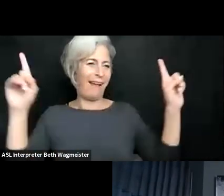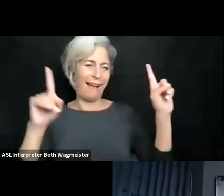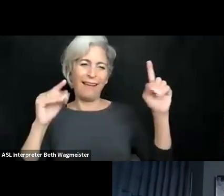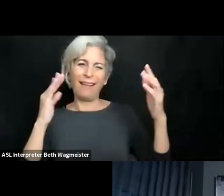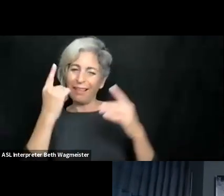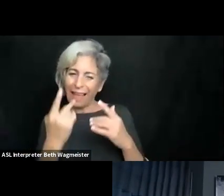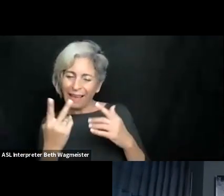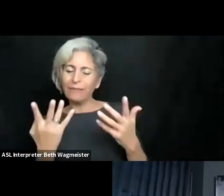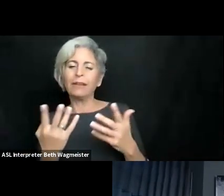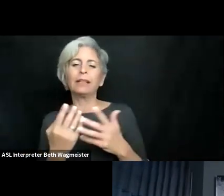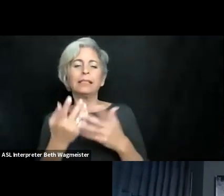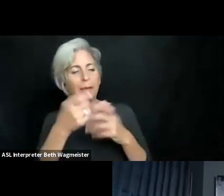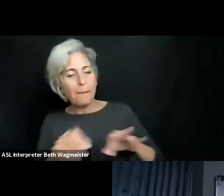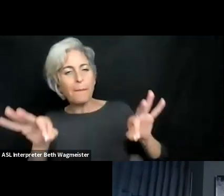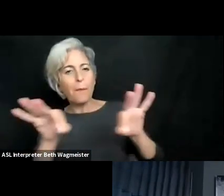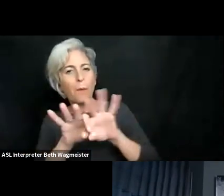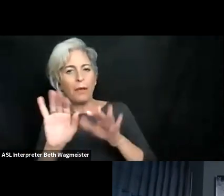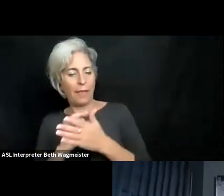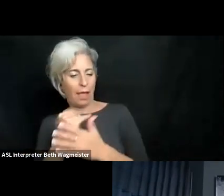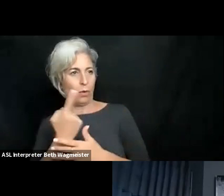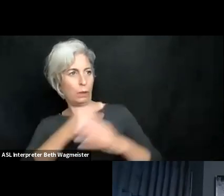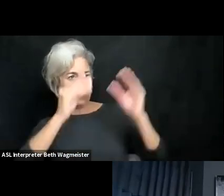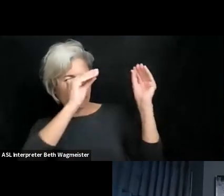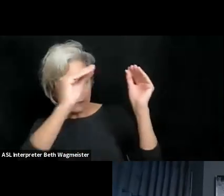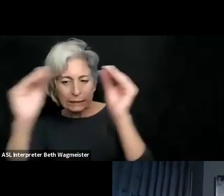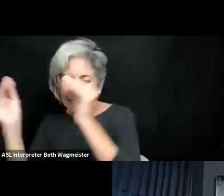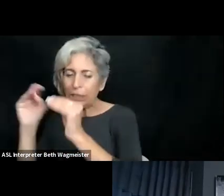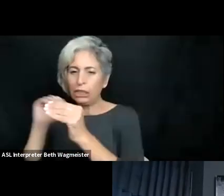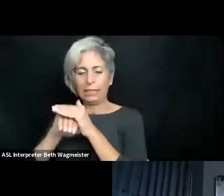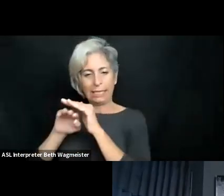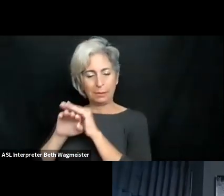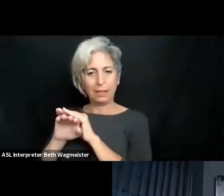association. And was partly successful only.